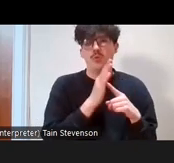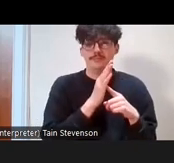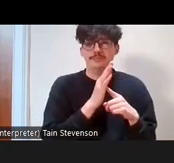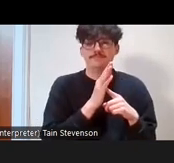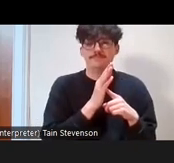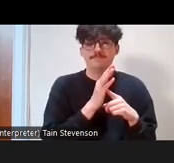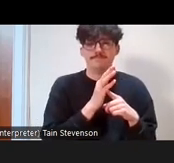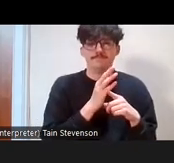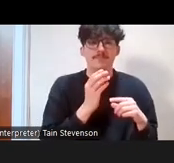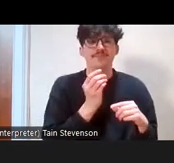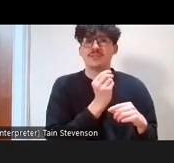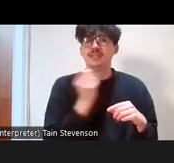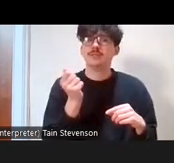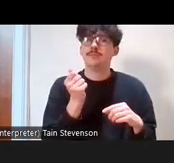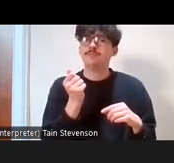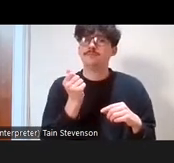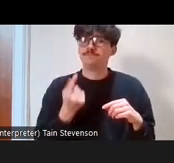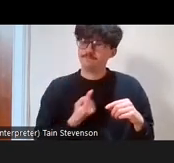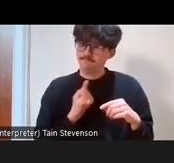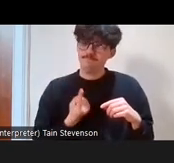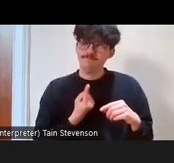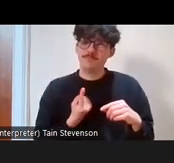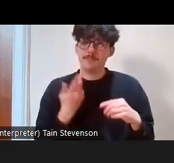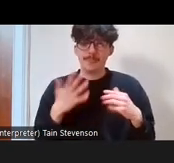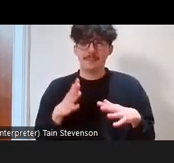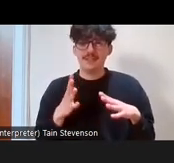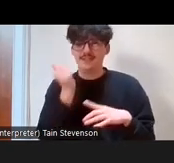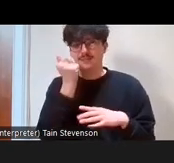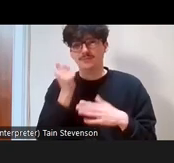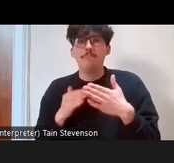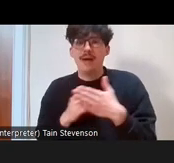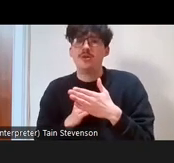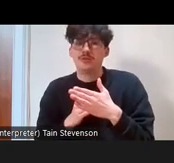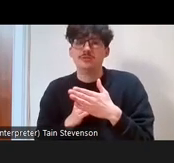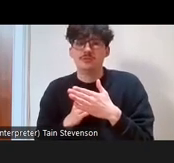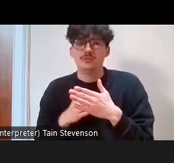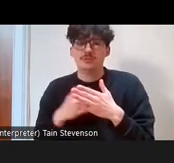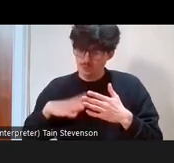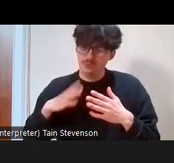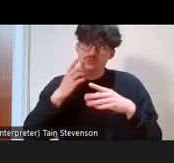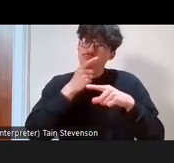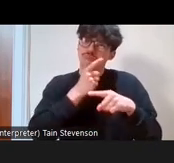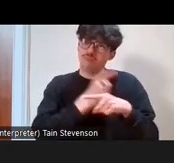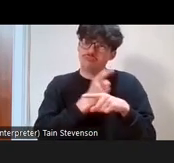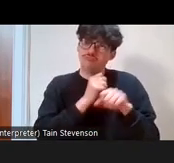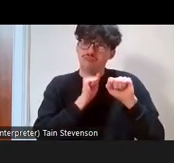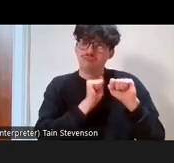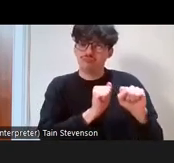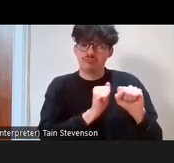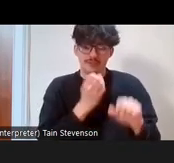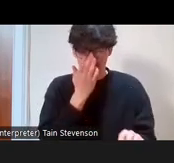network and we find as barriers to volunteering so obviously I think a lot of people brought